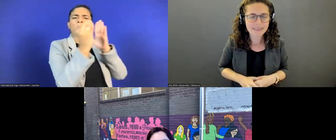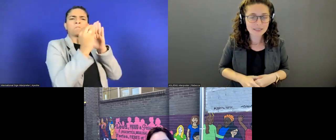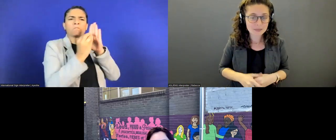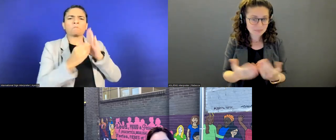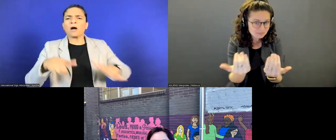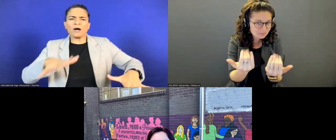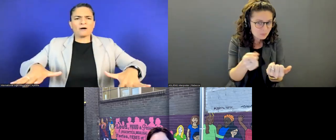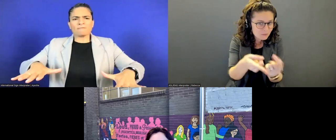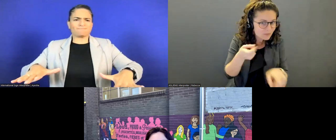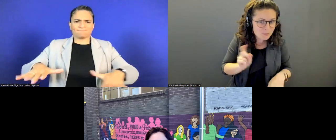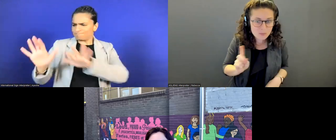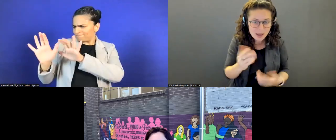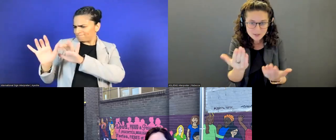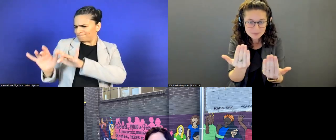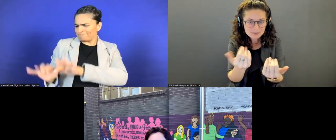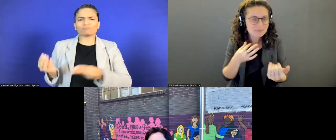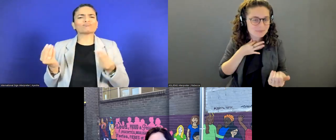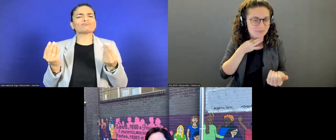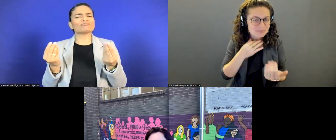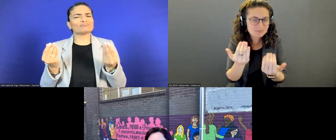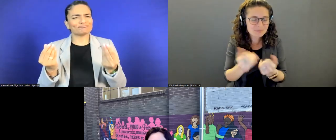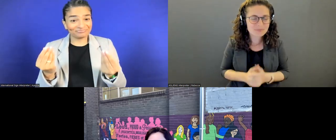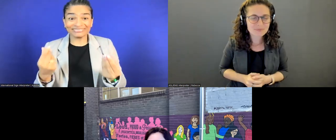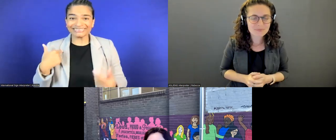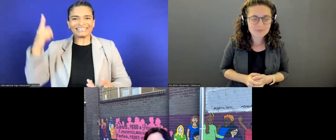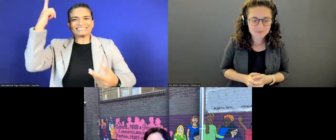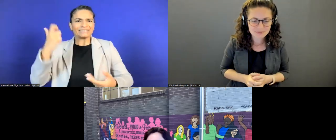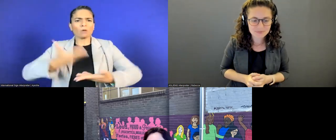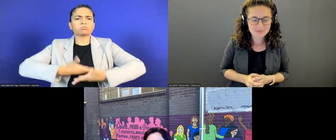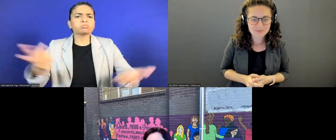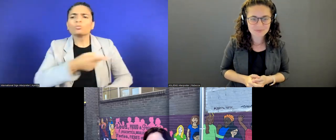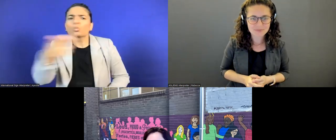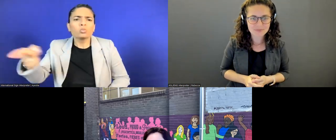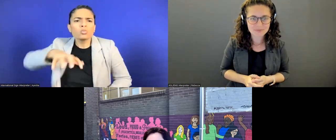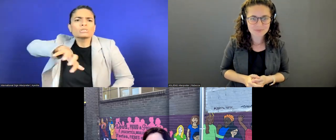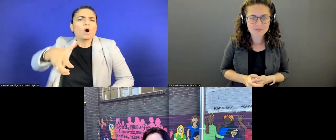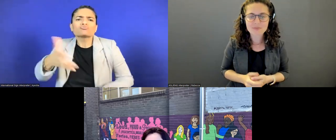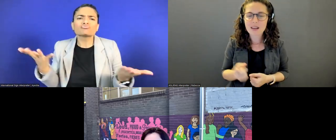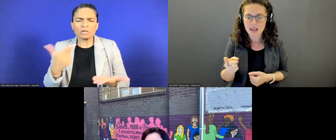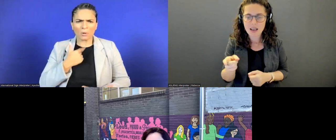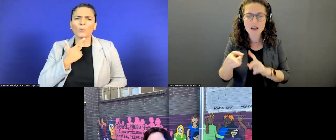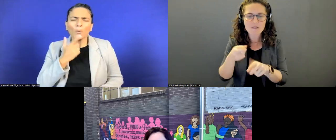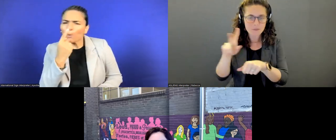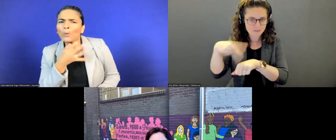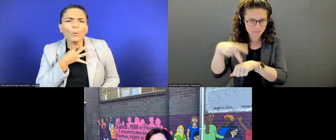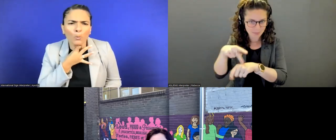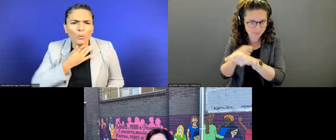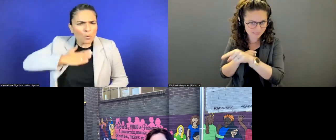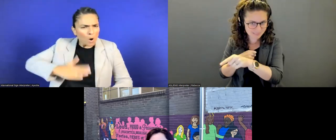what country you're from! I'd love to know! I'm seeing one person is from the Philippines.